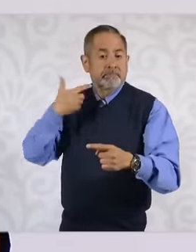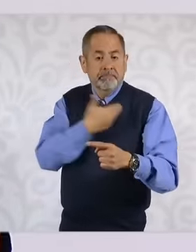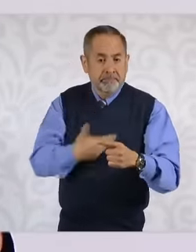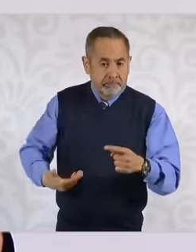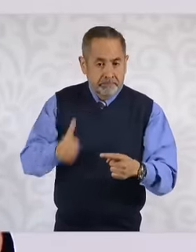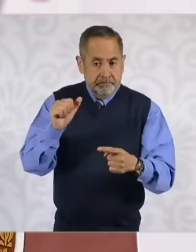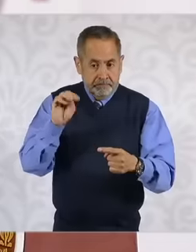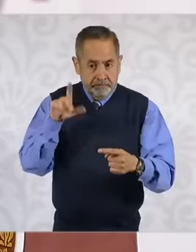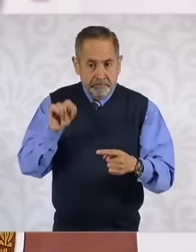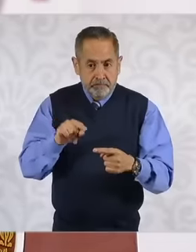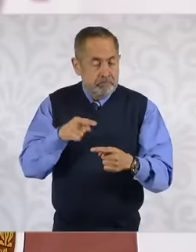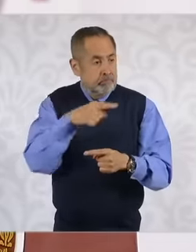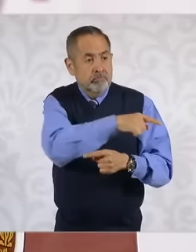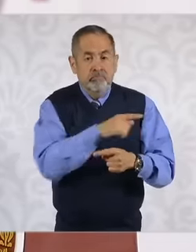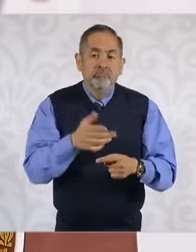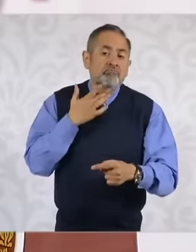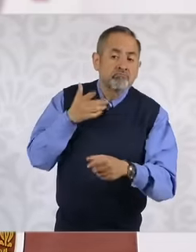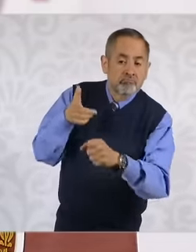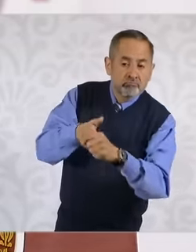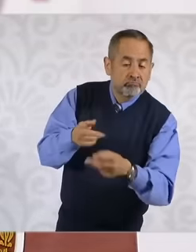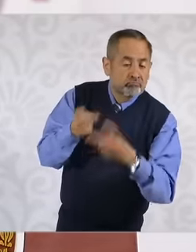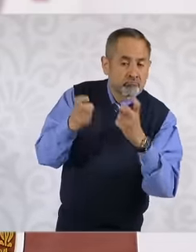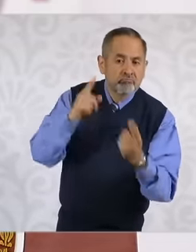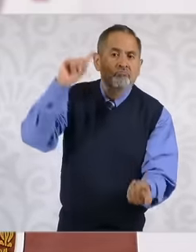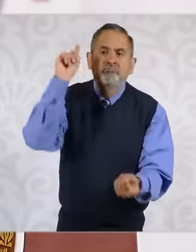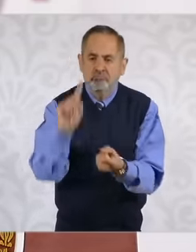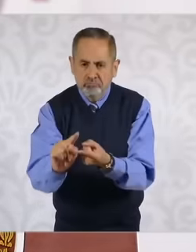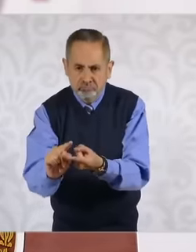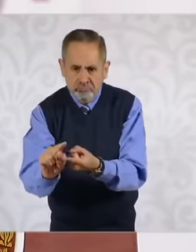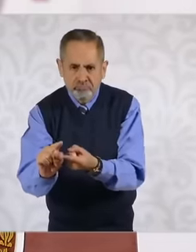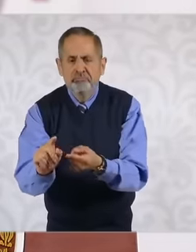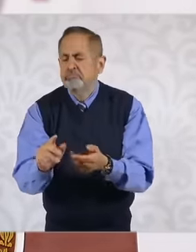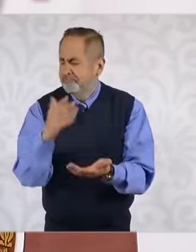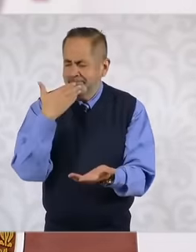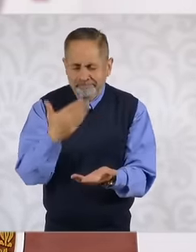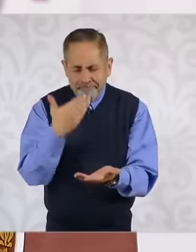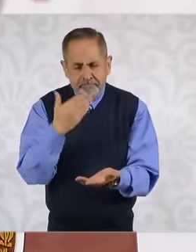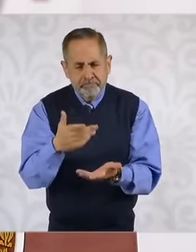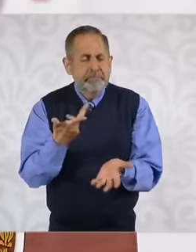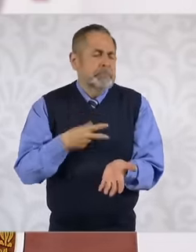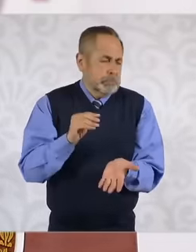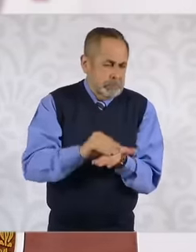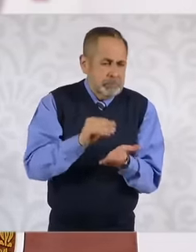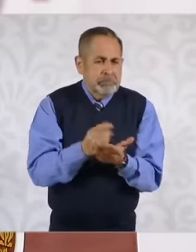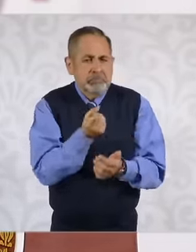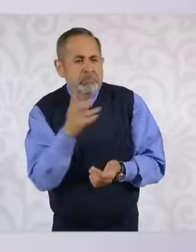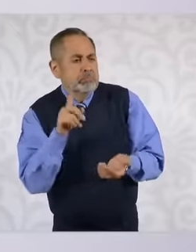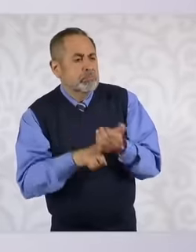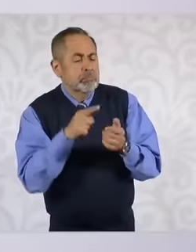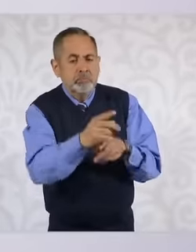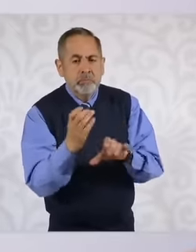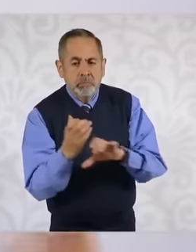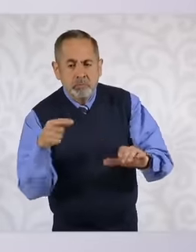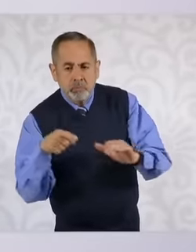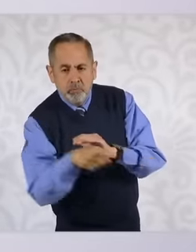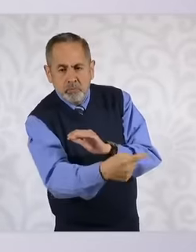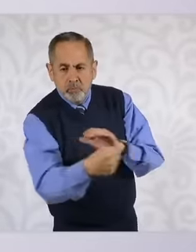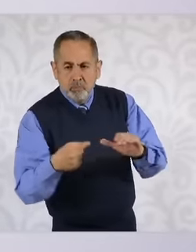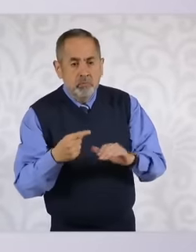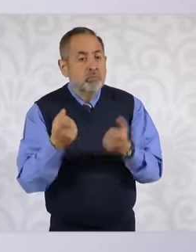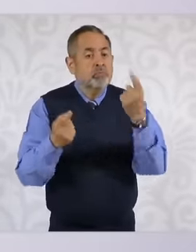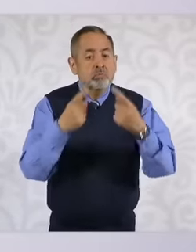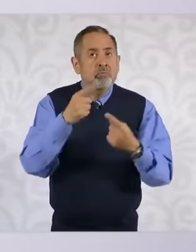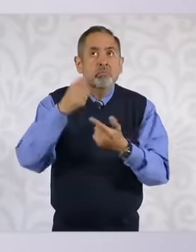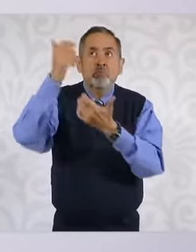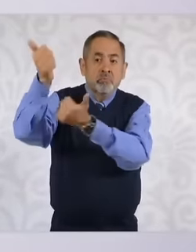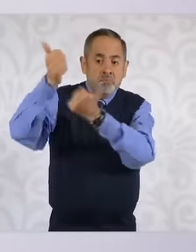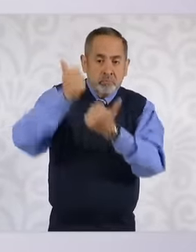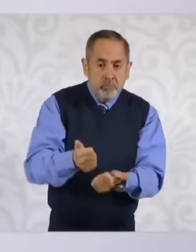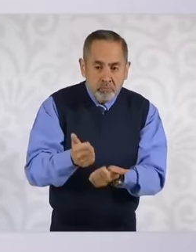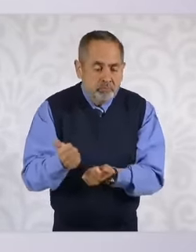still There is a percentage that has to do with everything from pipelines to fuel supply and we are